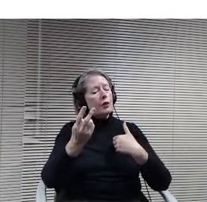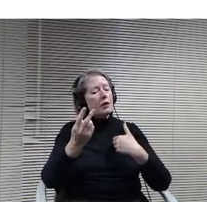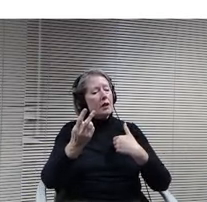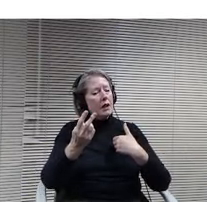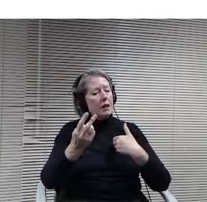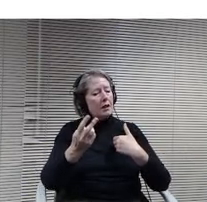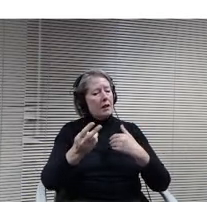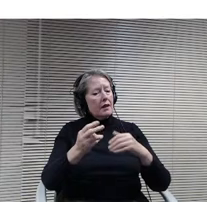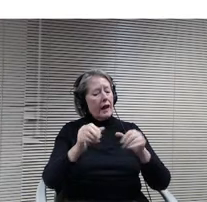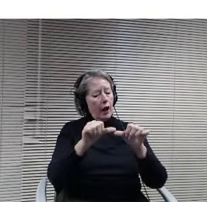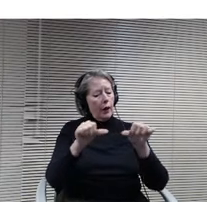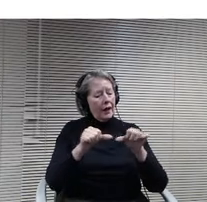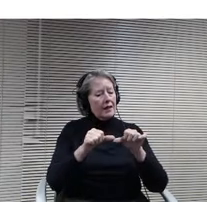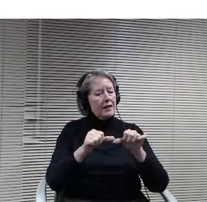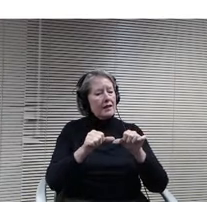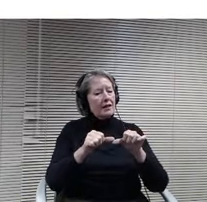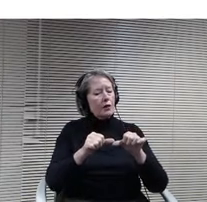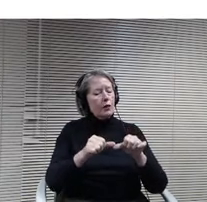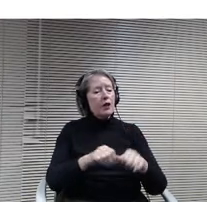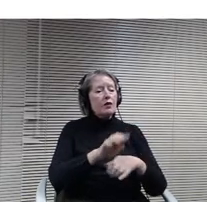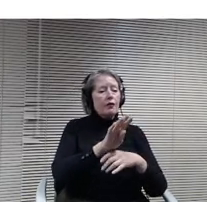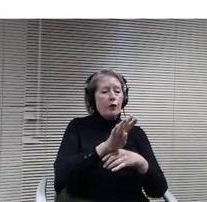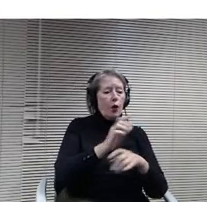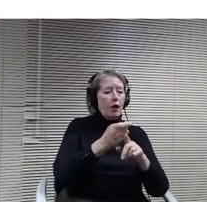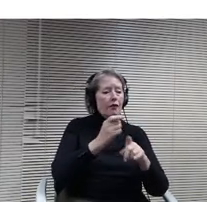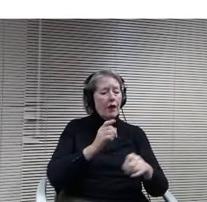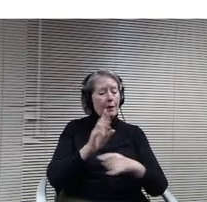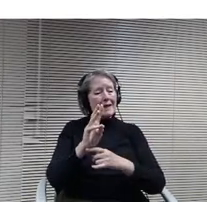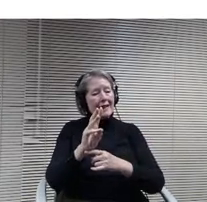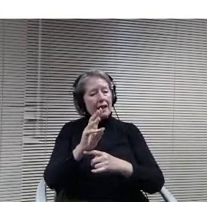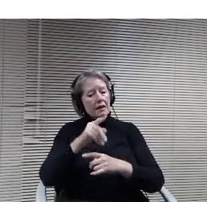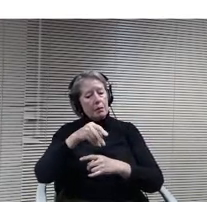operate. So you notice it doesn't have a home right now